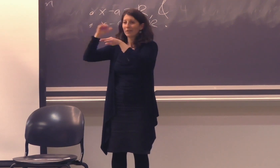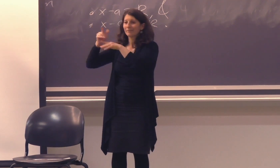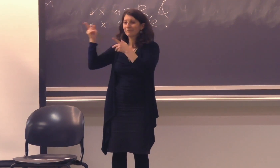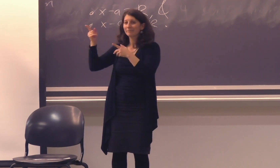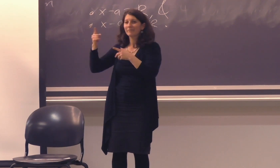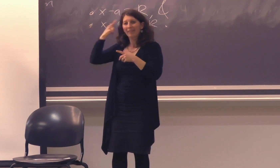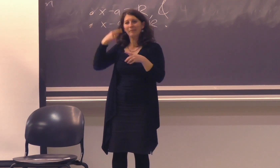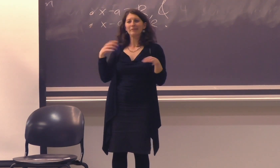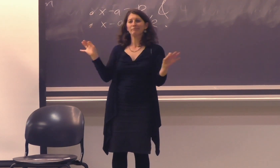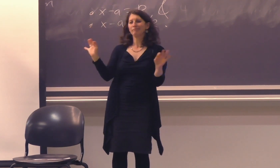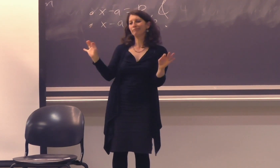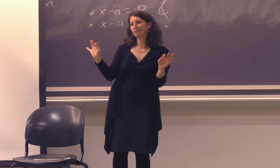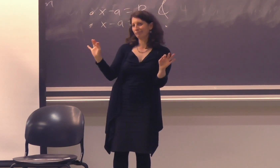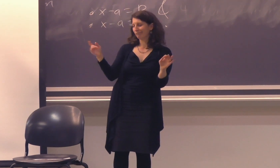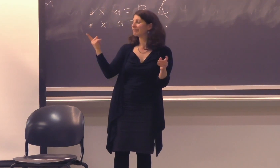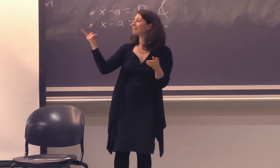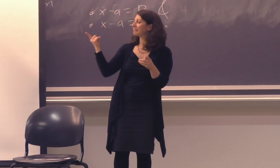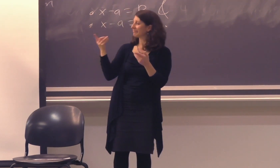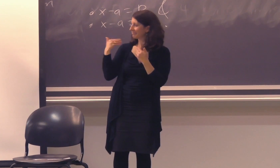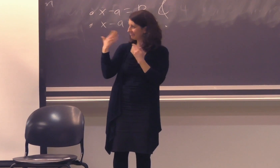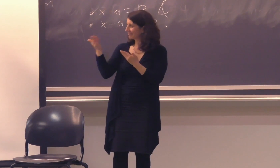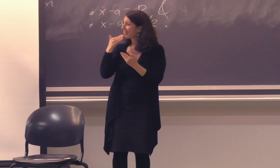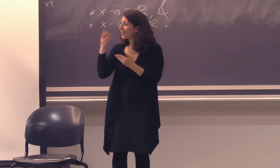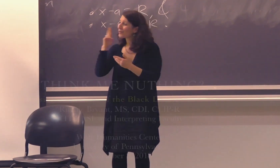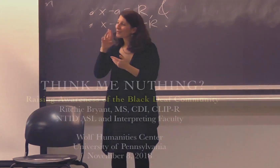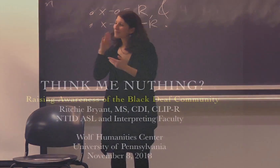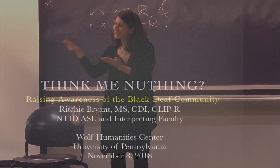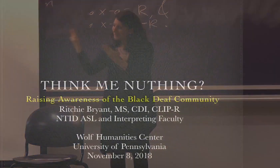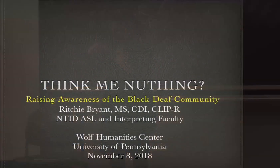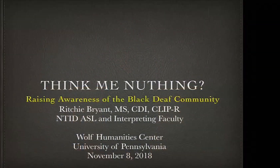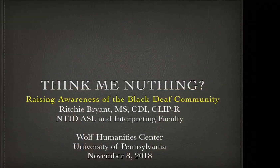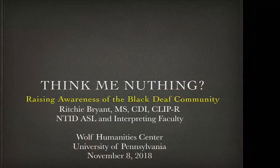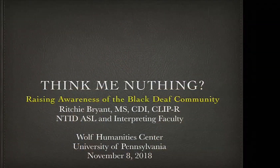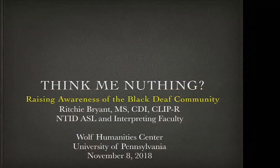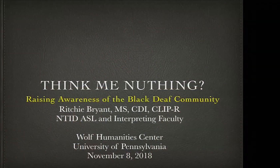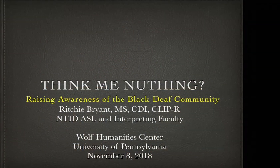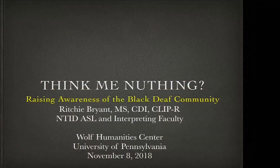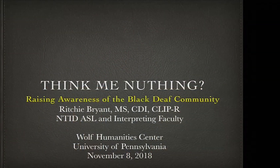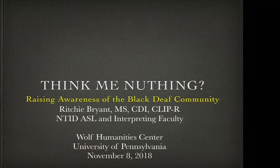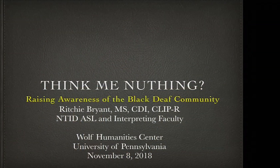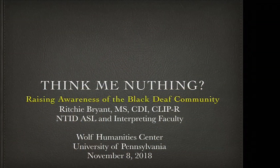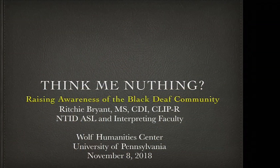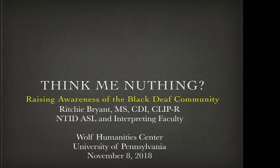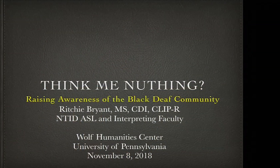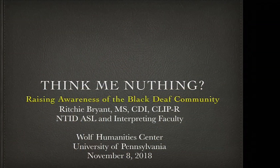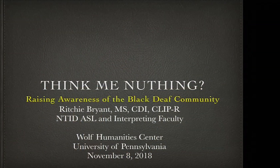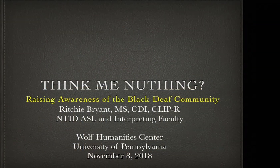which relates to our topic this evening. Tonight's presentation is Think Me Nuthing--